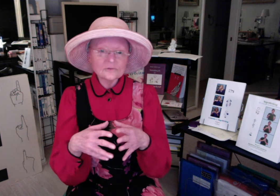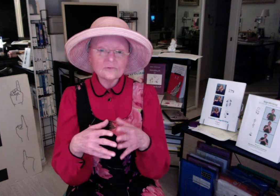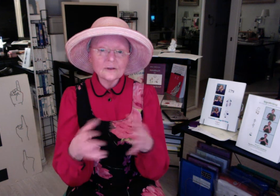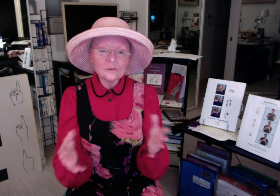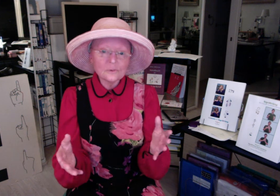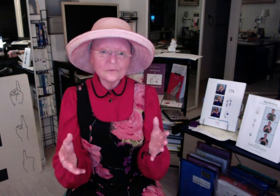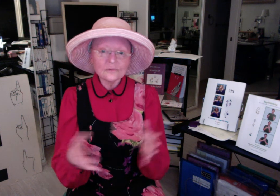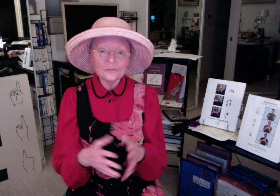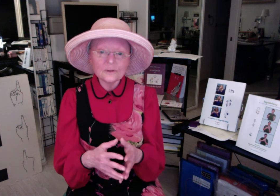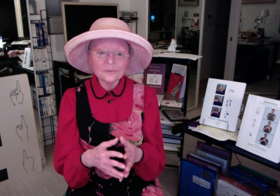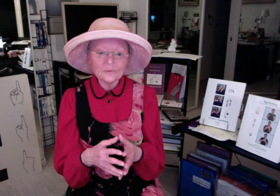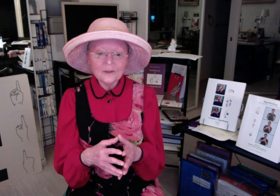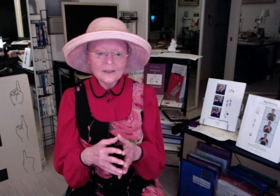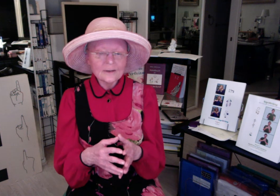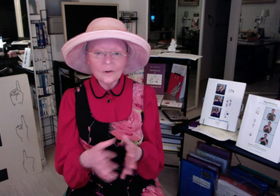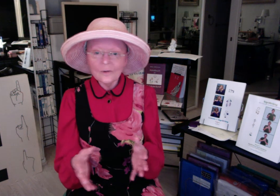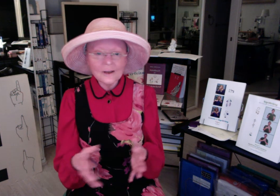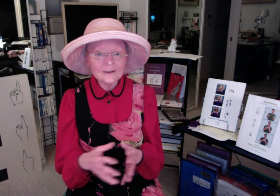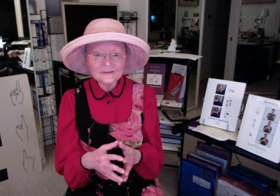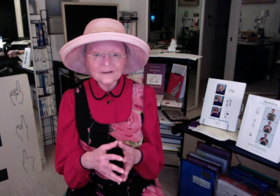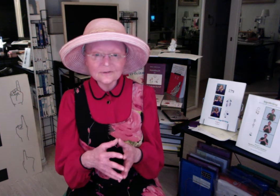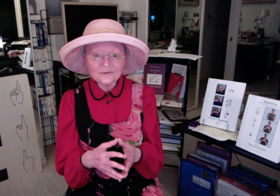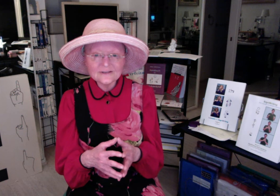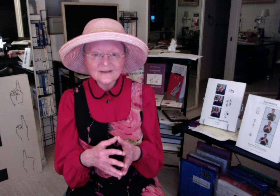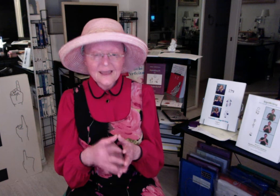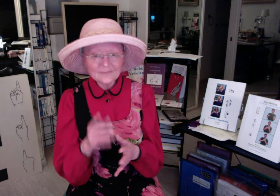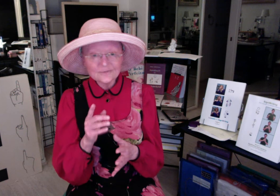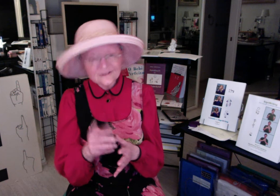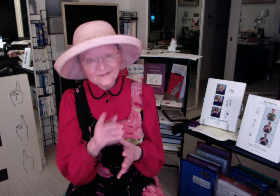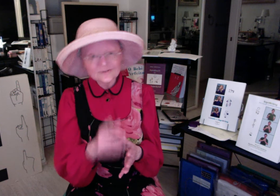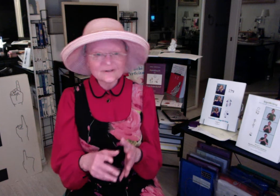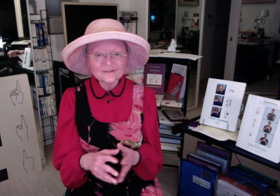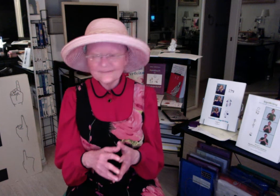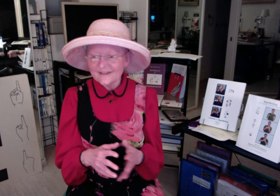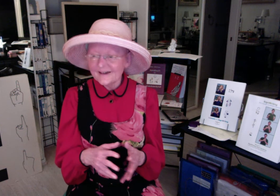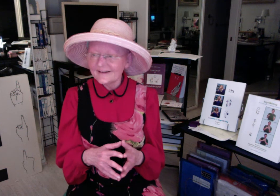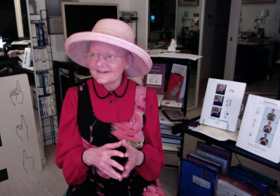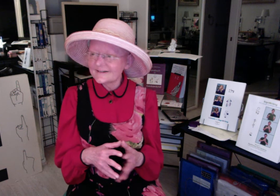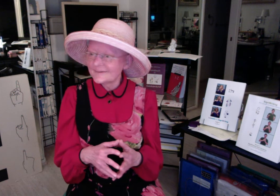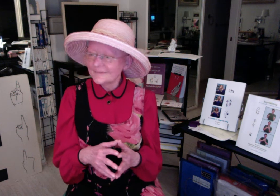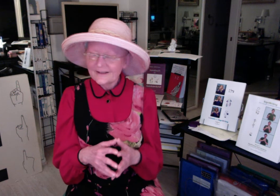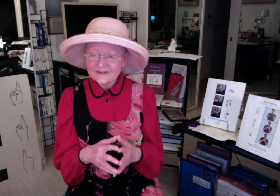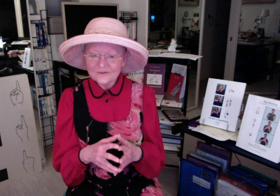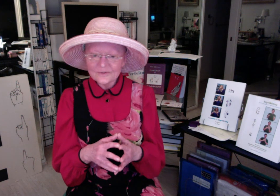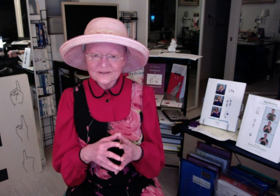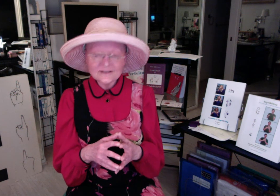for people in all kinds of countries and Brazil is one of them. And, so the